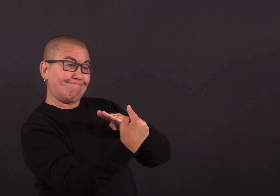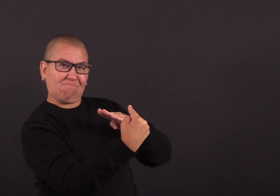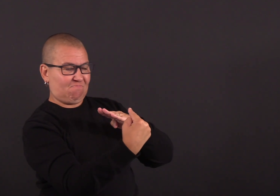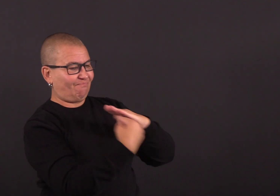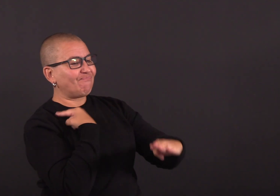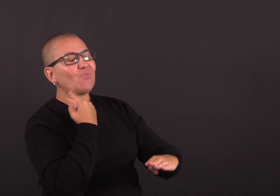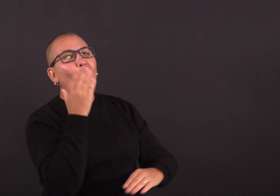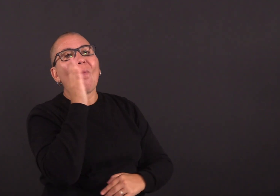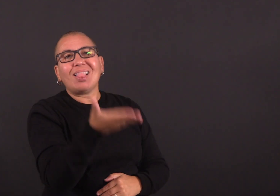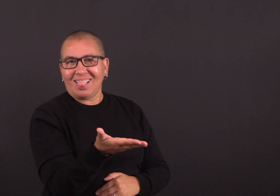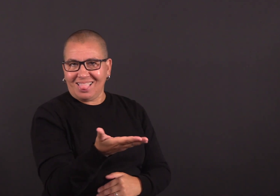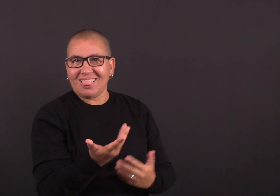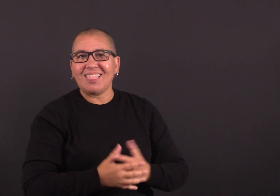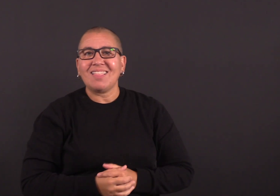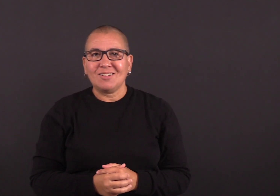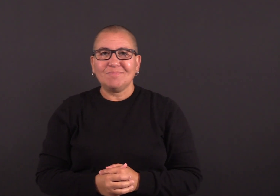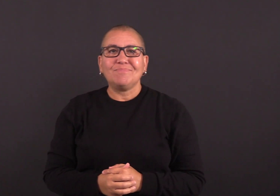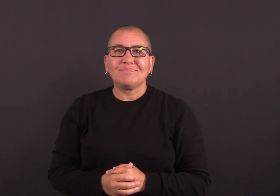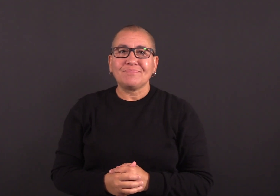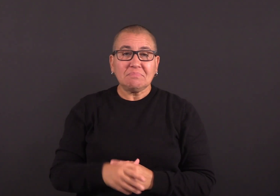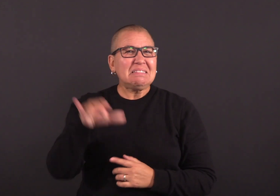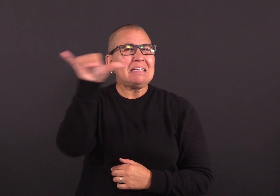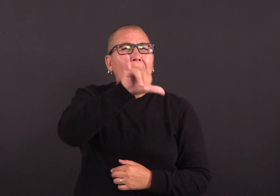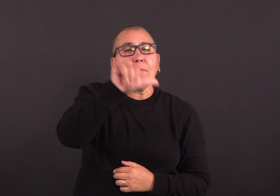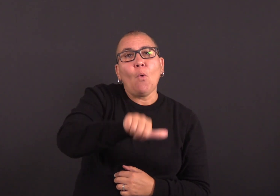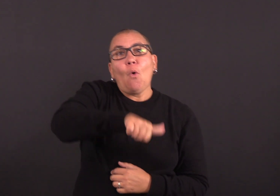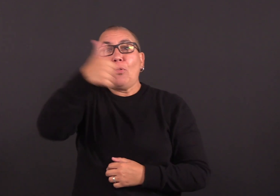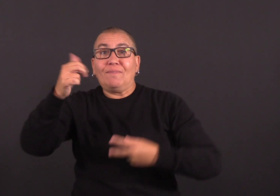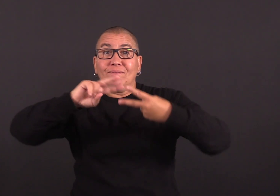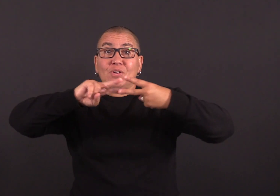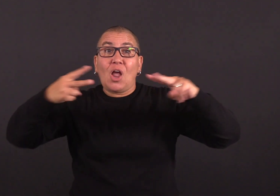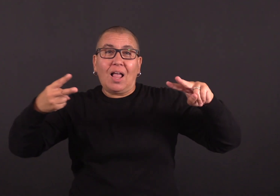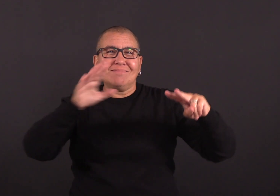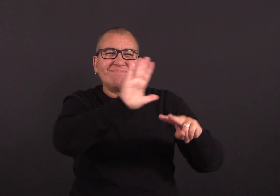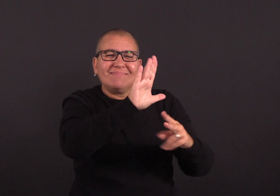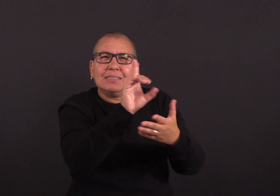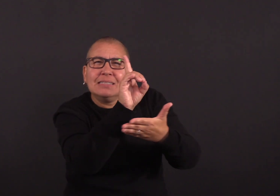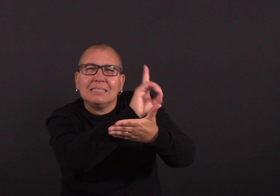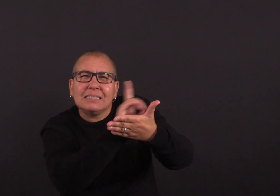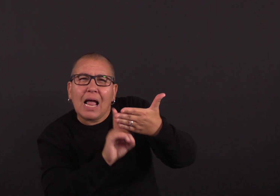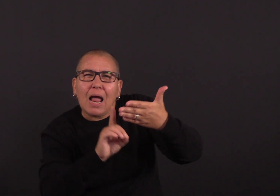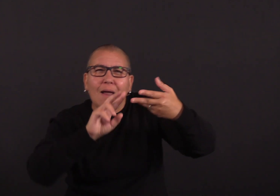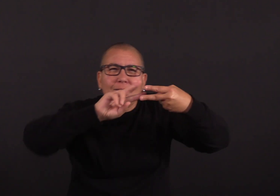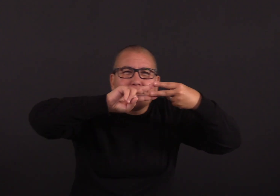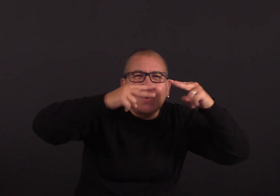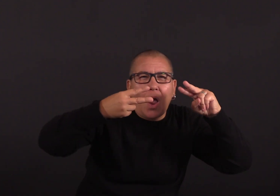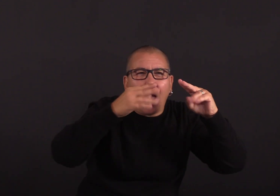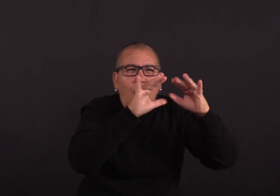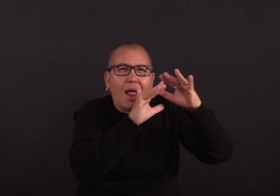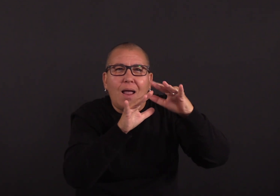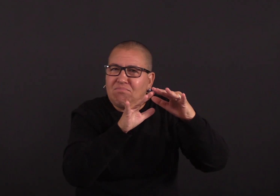all variants that have arisen, there is some extra degree of immune evasiveness because of a